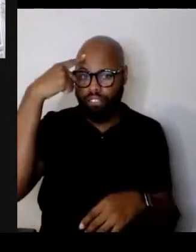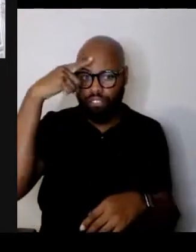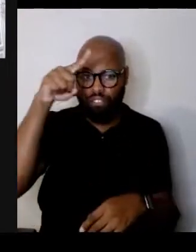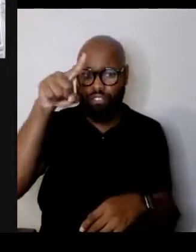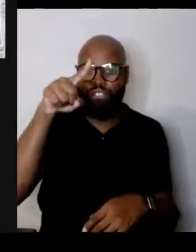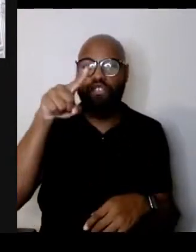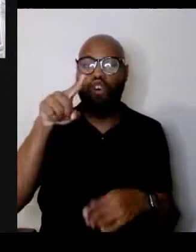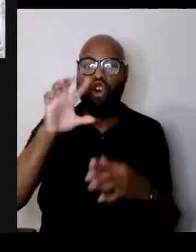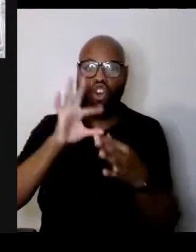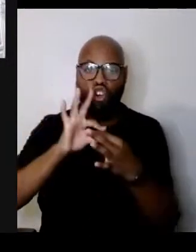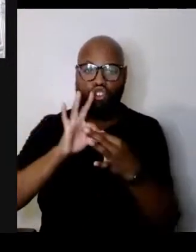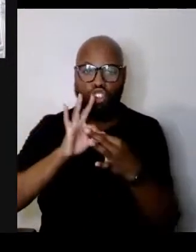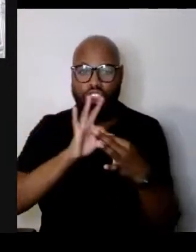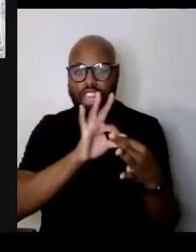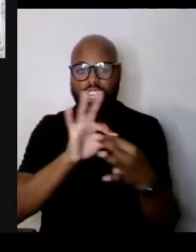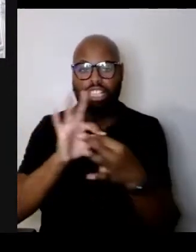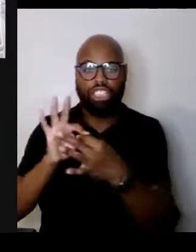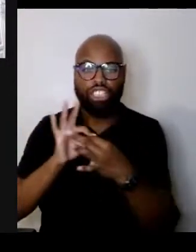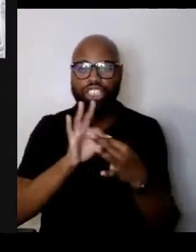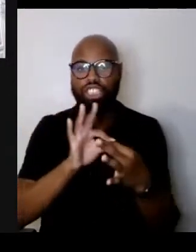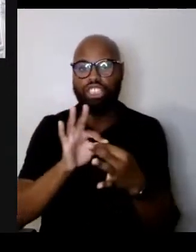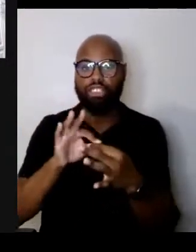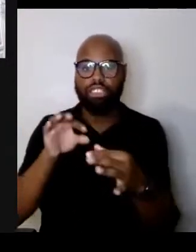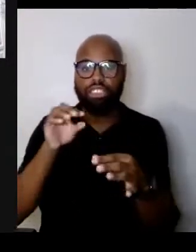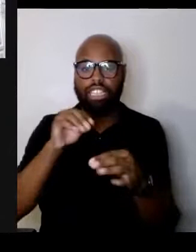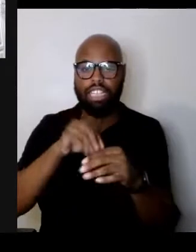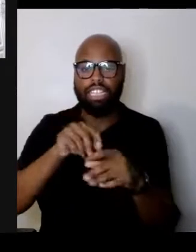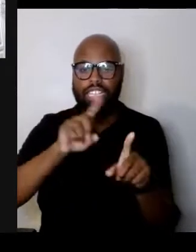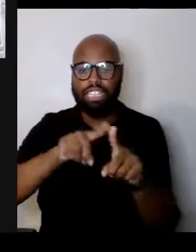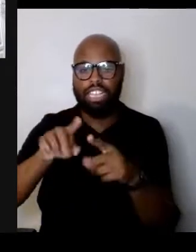that cross communities, to respond to racism and hate.